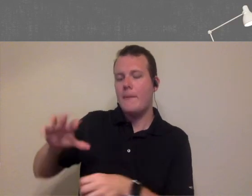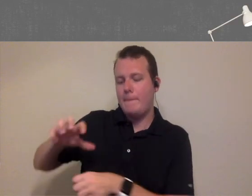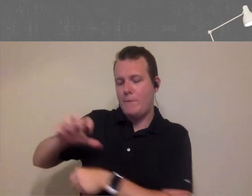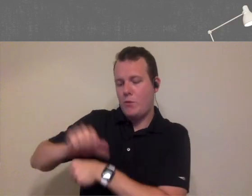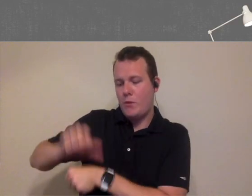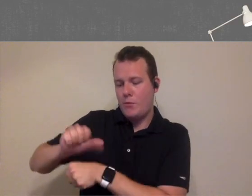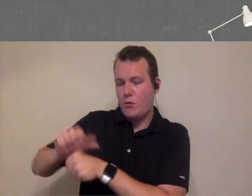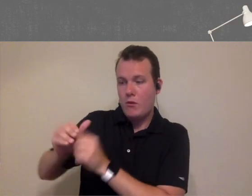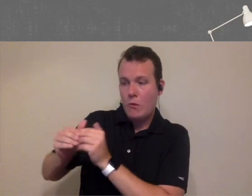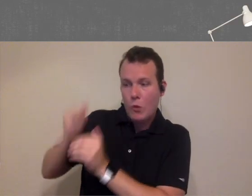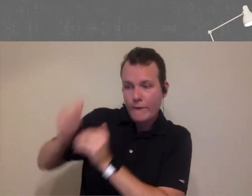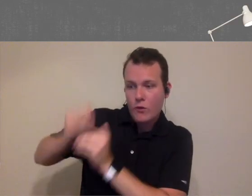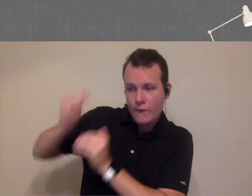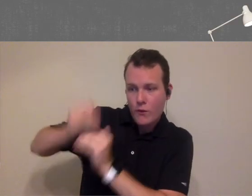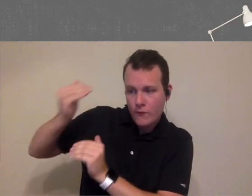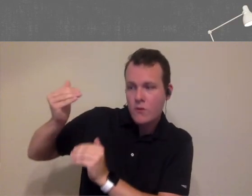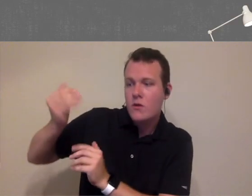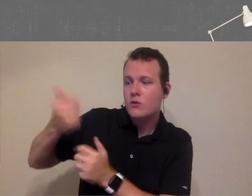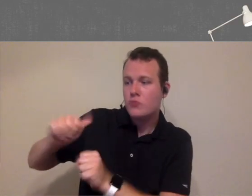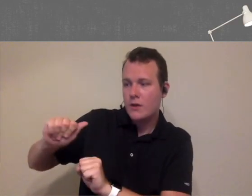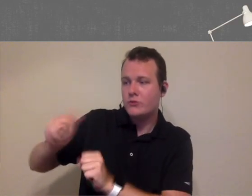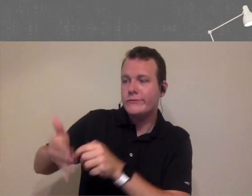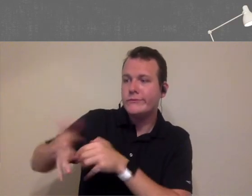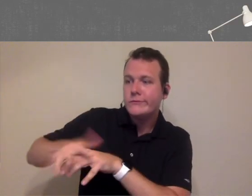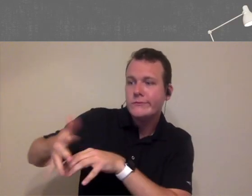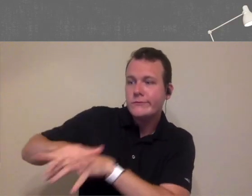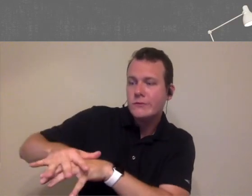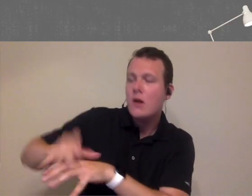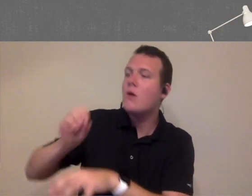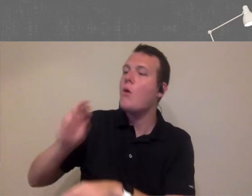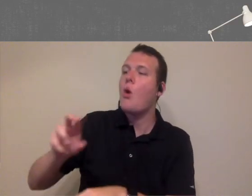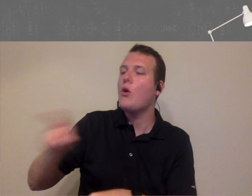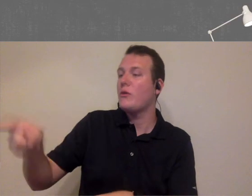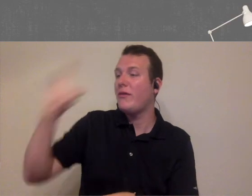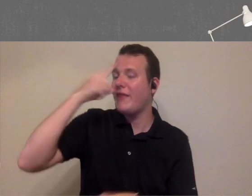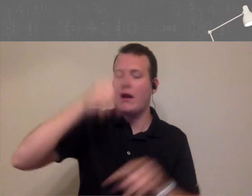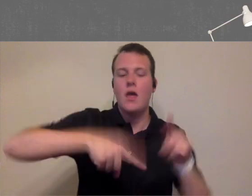always very erratic with cancellations that you could never really count on it